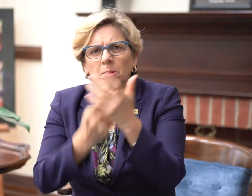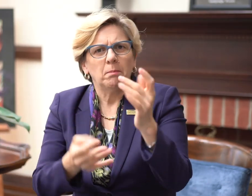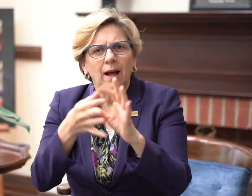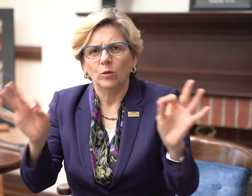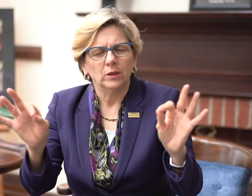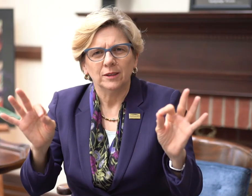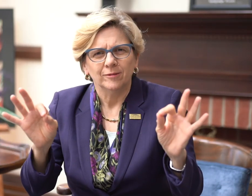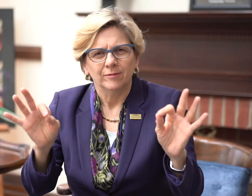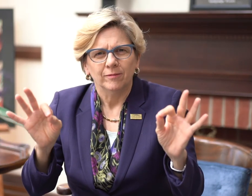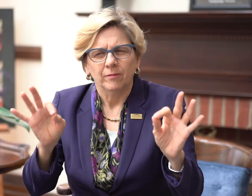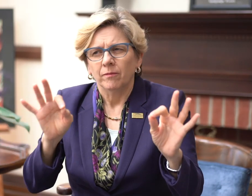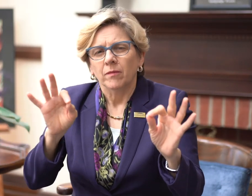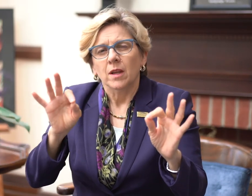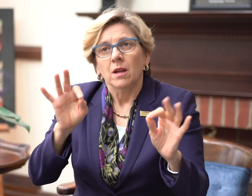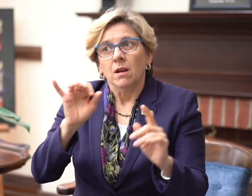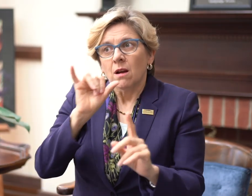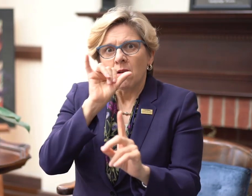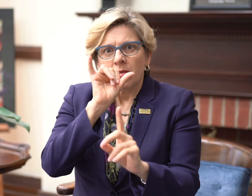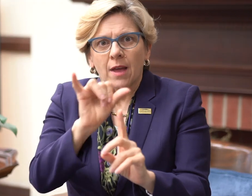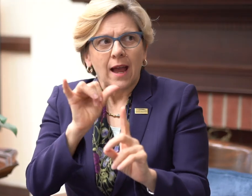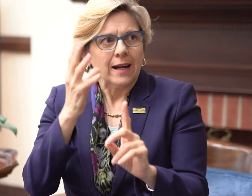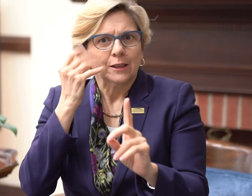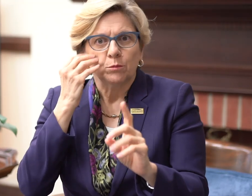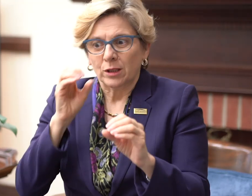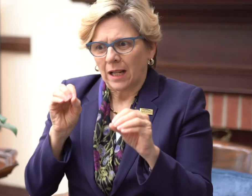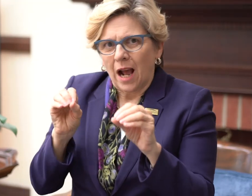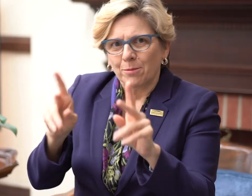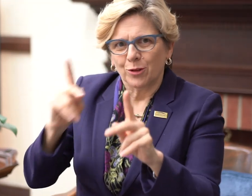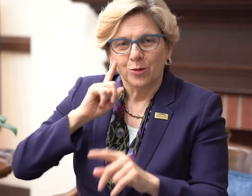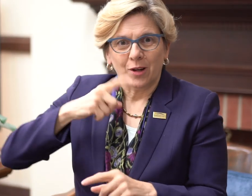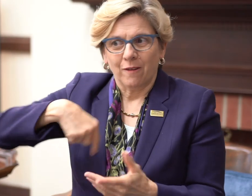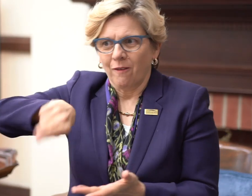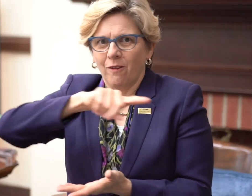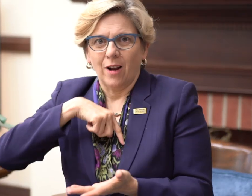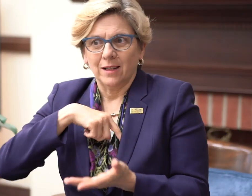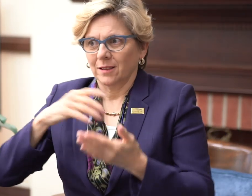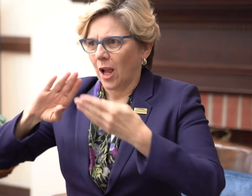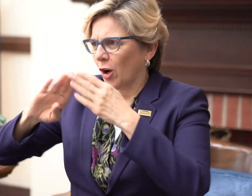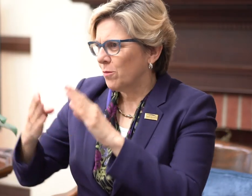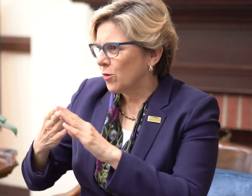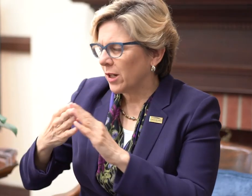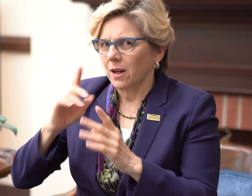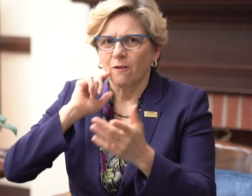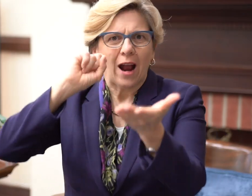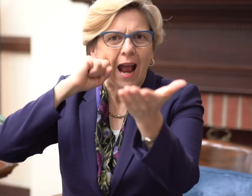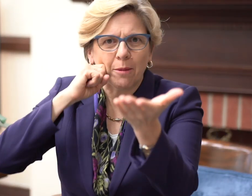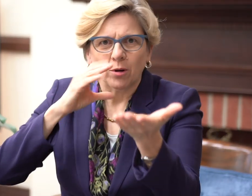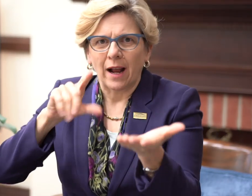there this was an unprecedented opportunity for us our community for